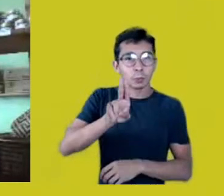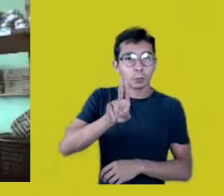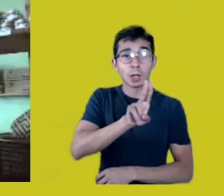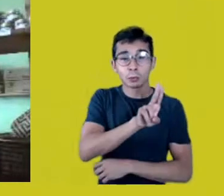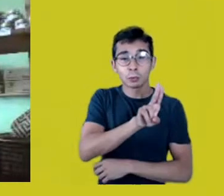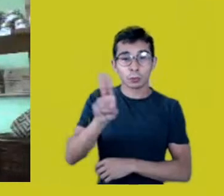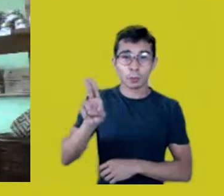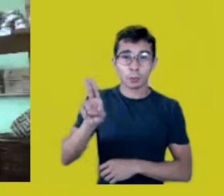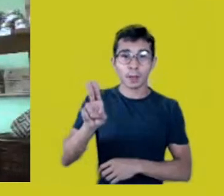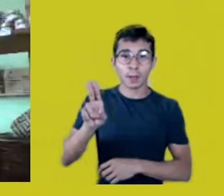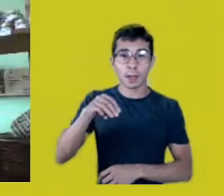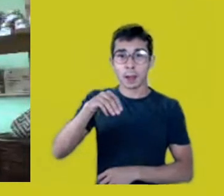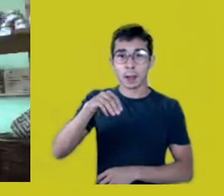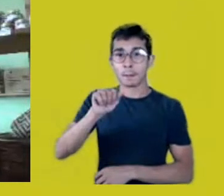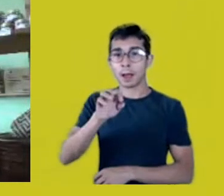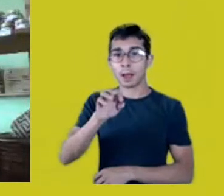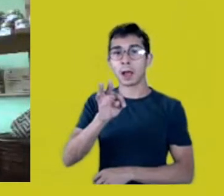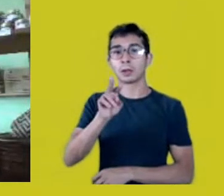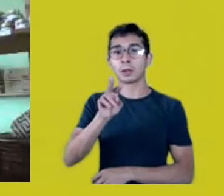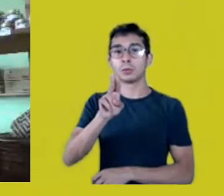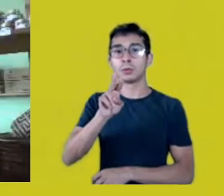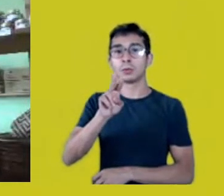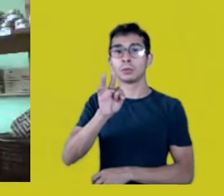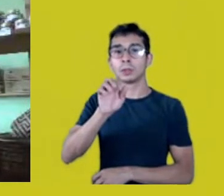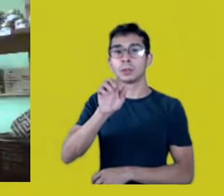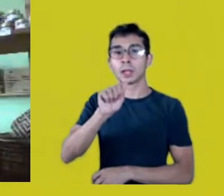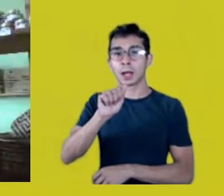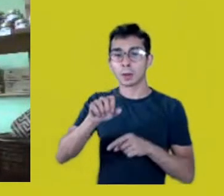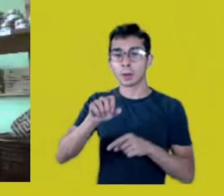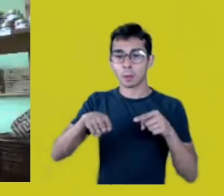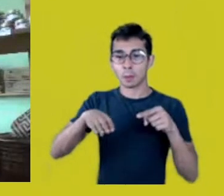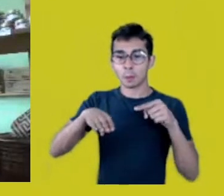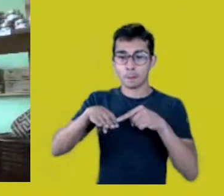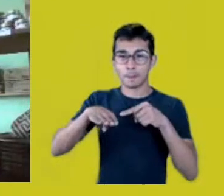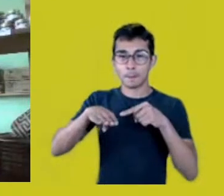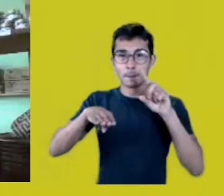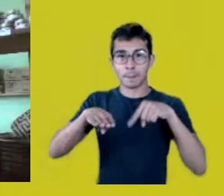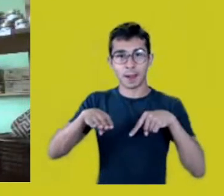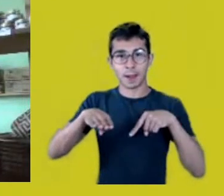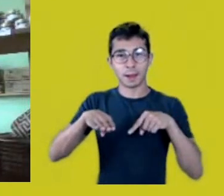We always suppose that we think with our heads, but I have the impression